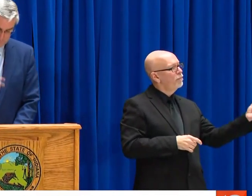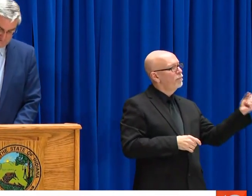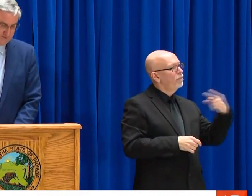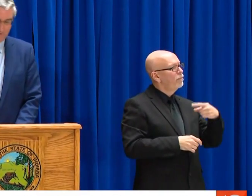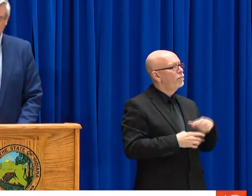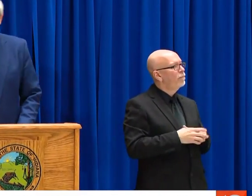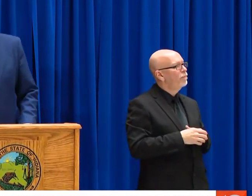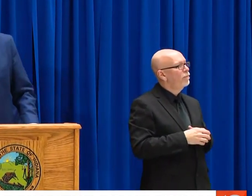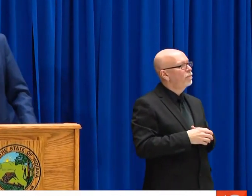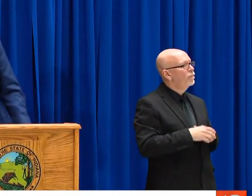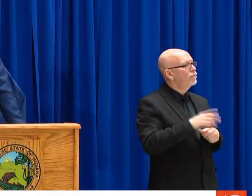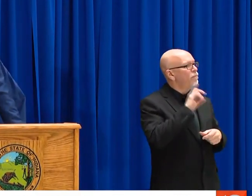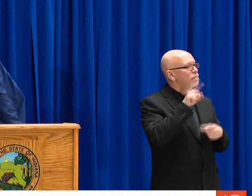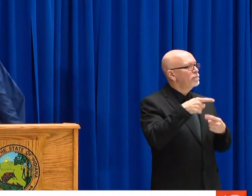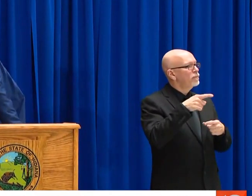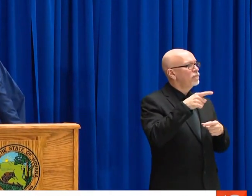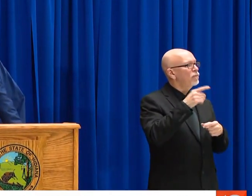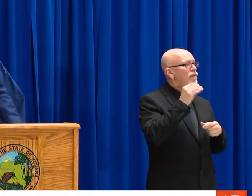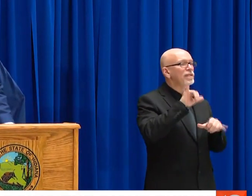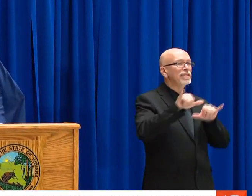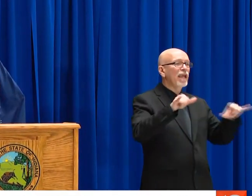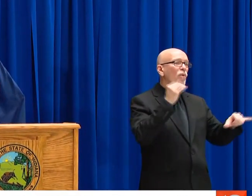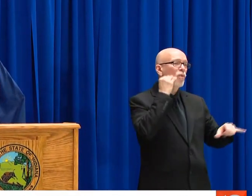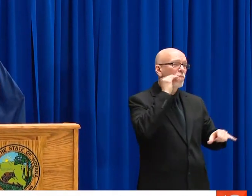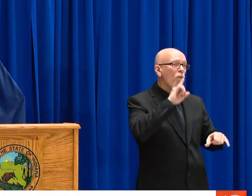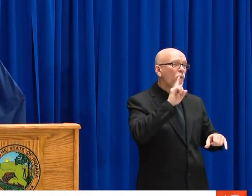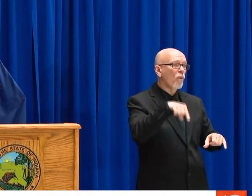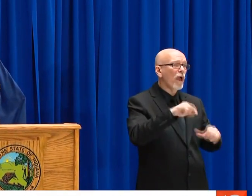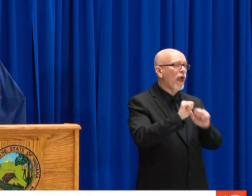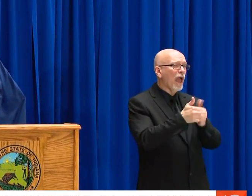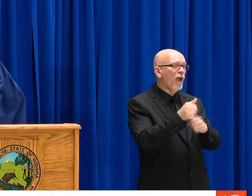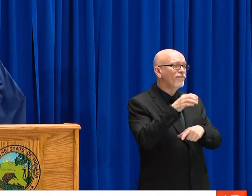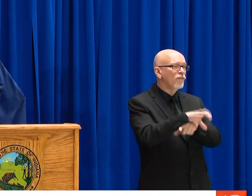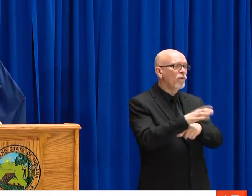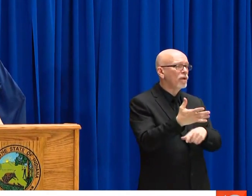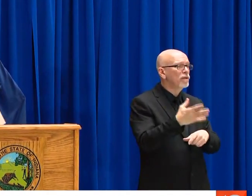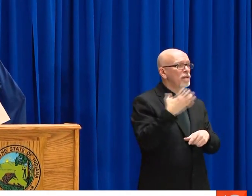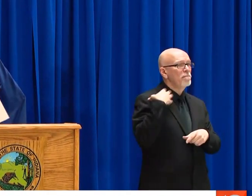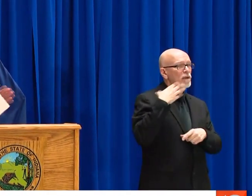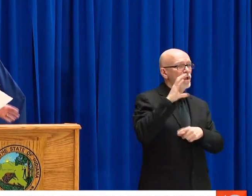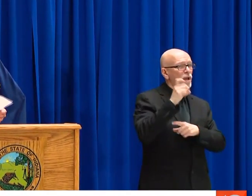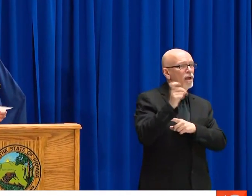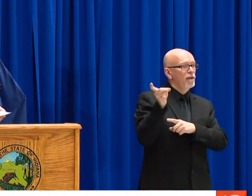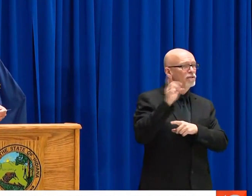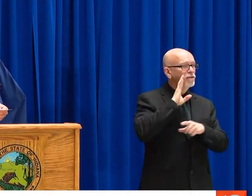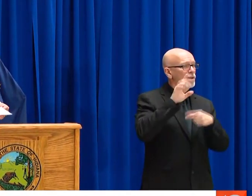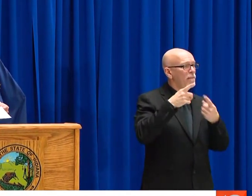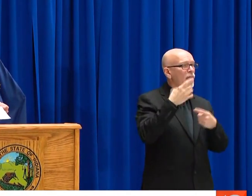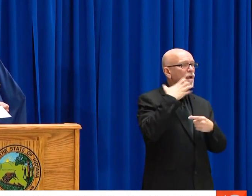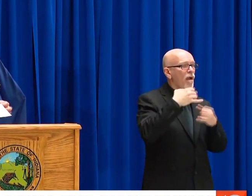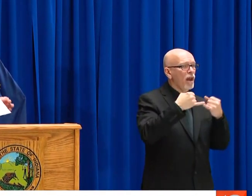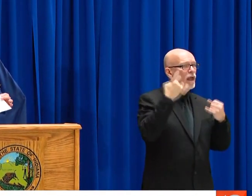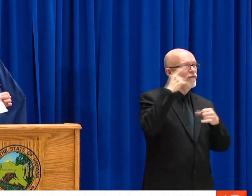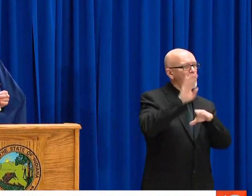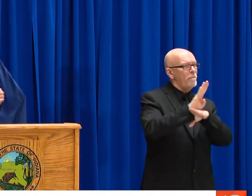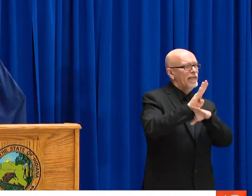ANYONE HERE IS HAPPY TO ANSWER ANY QUESTION THAT YOU HAVE TOWARD THAT END. SO -- THIS KIND OF GETS TO